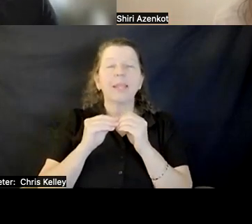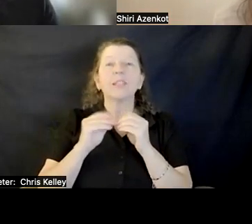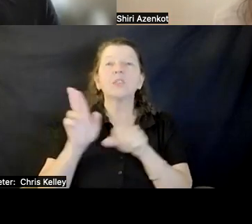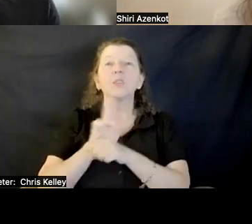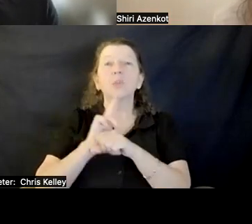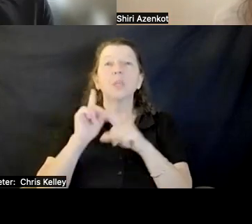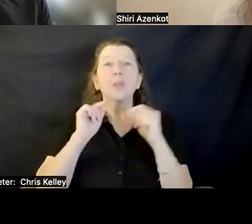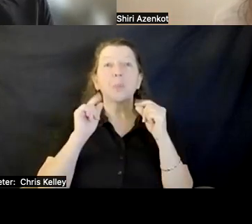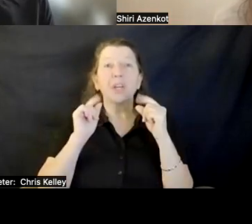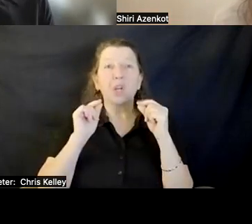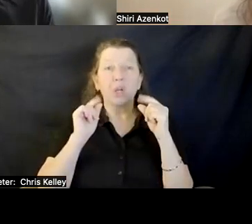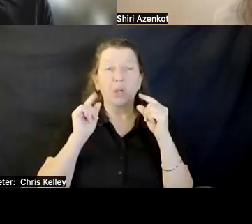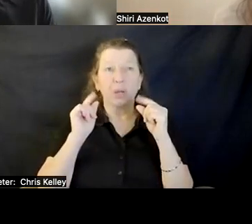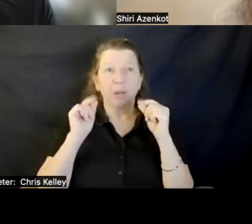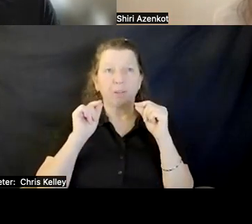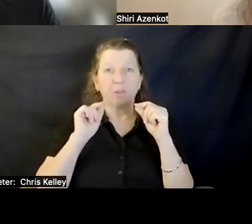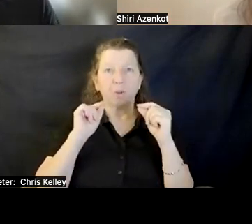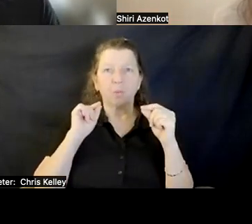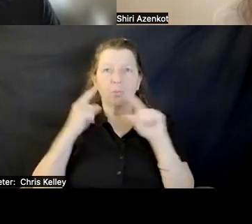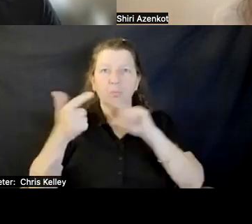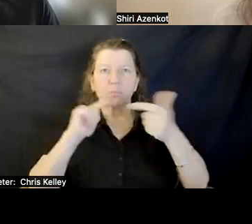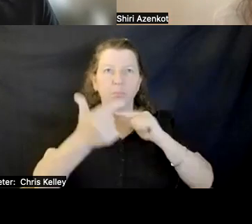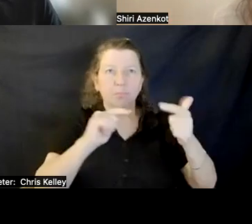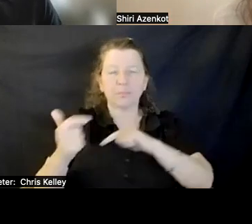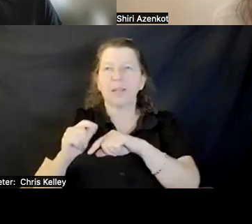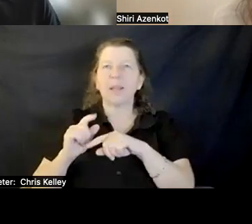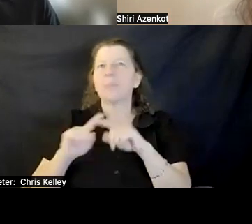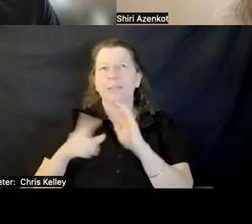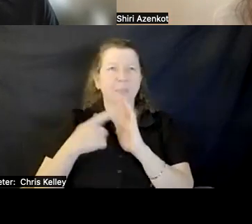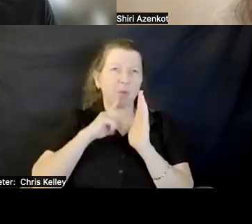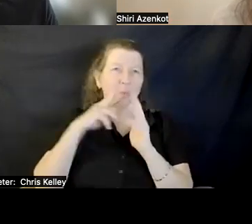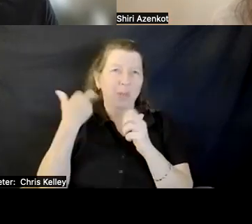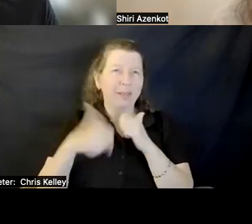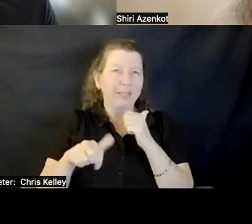but sometimes it is hard to connect with others because